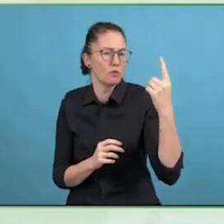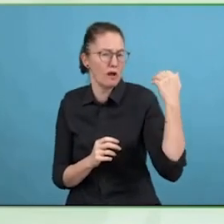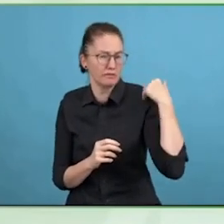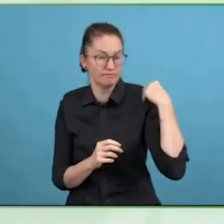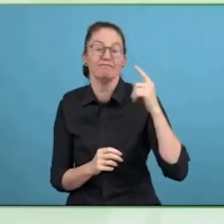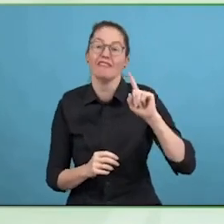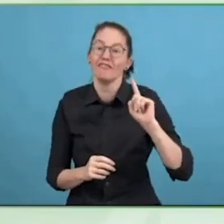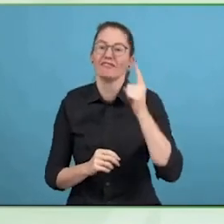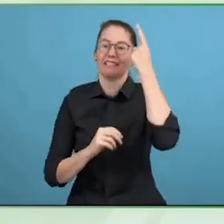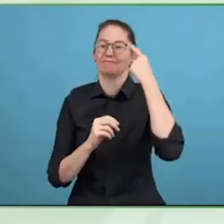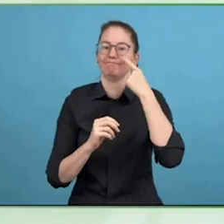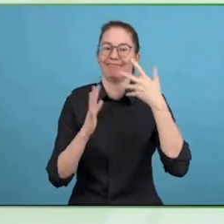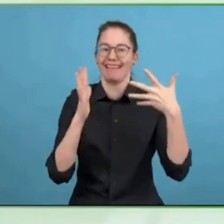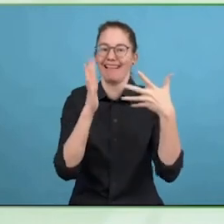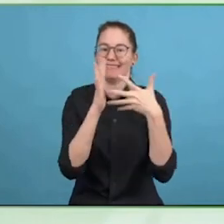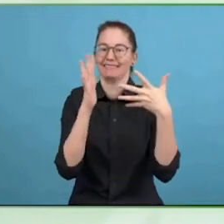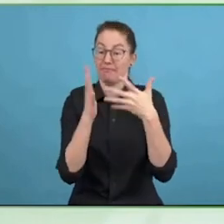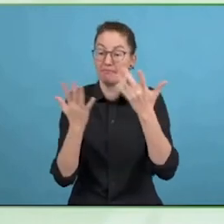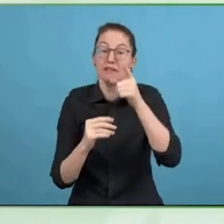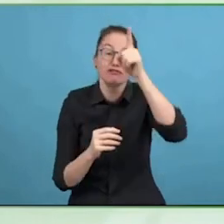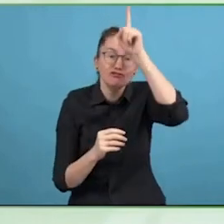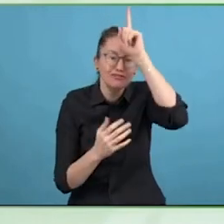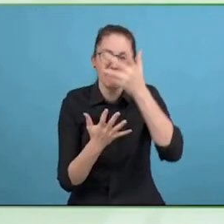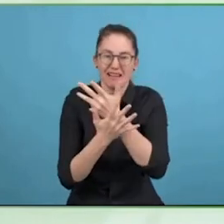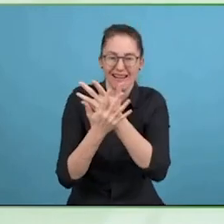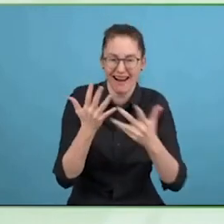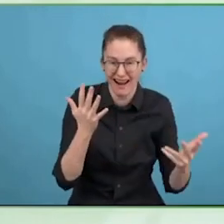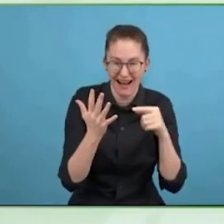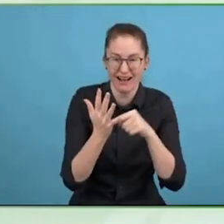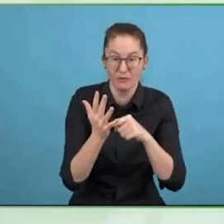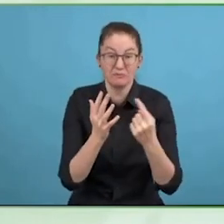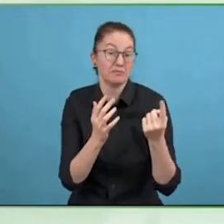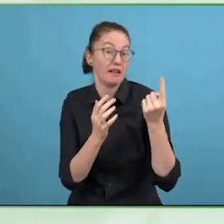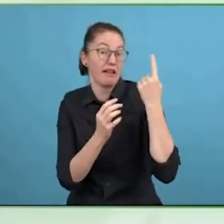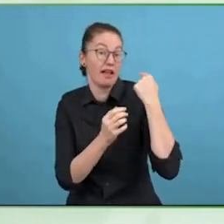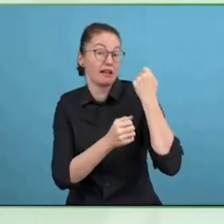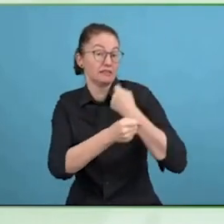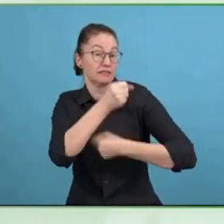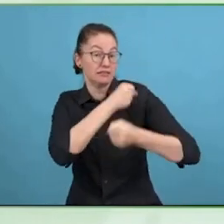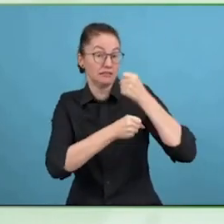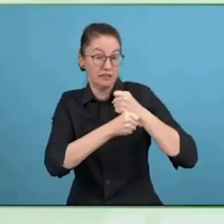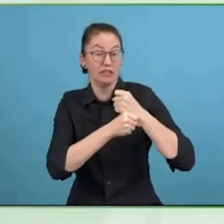It was started in 2014 and the idea of it was a group of people